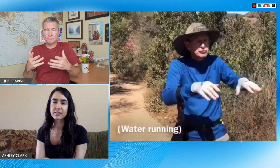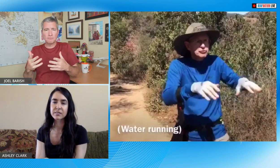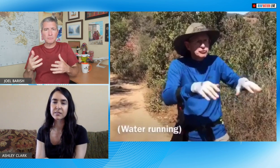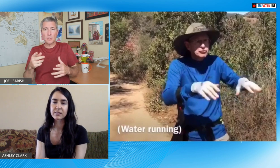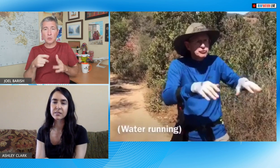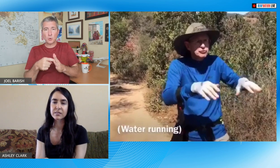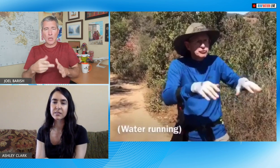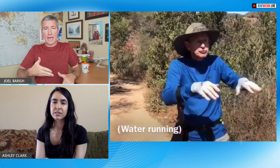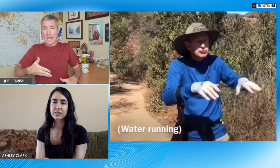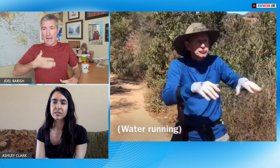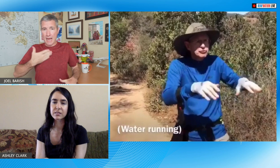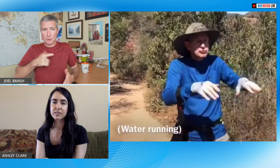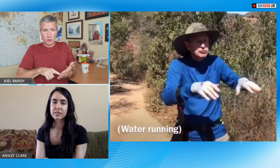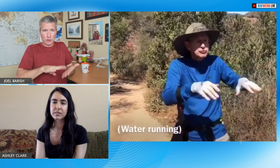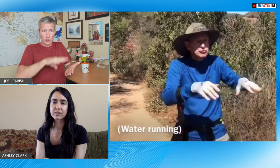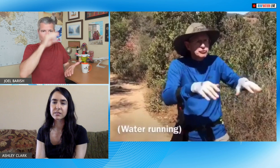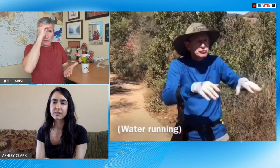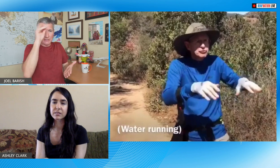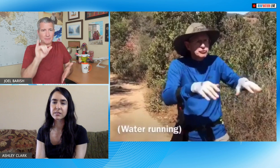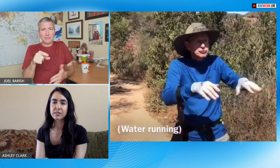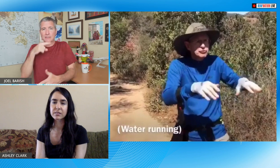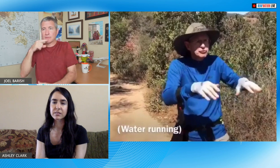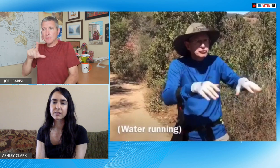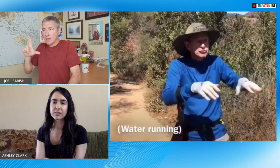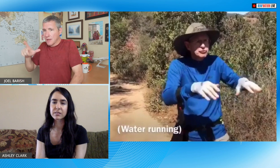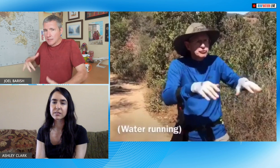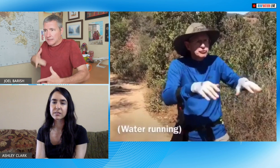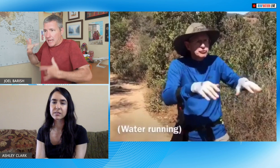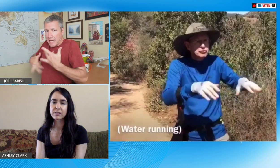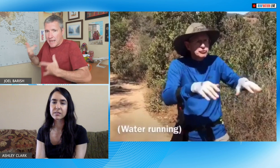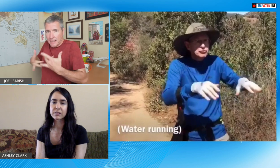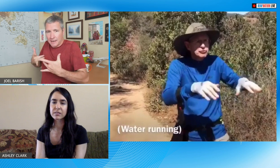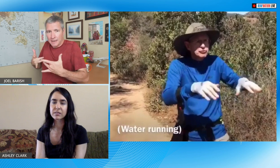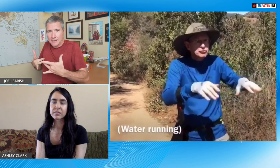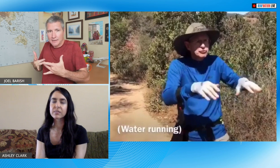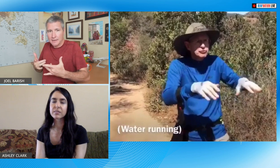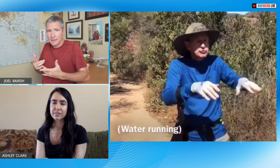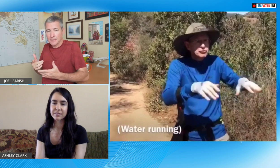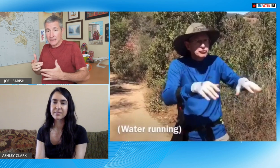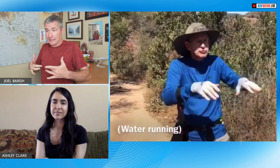parent your father having him involved showing you being happy and father being